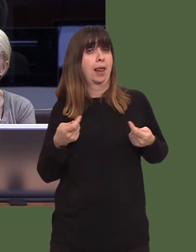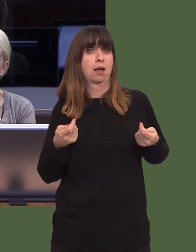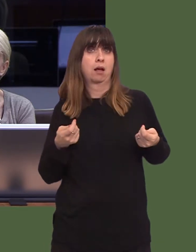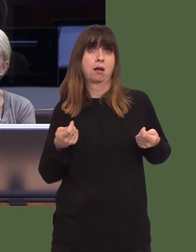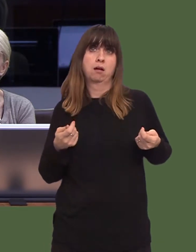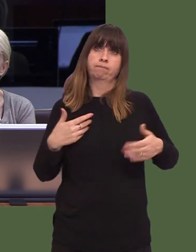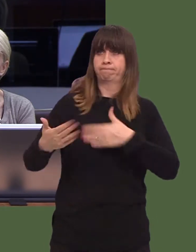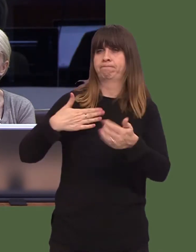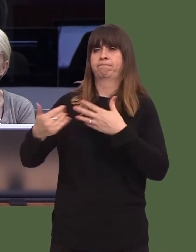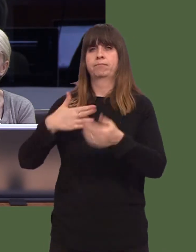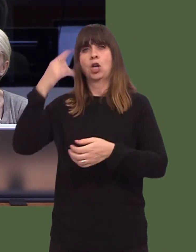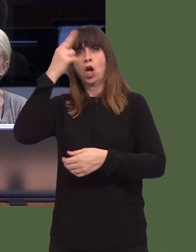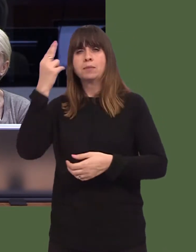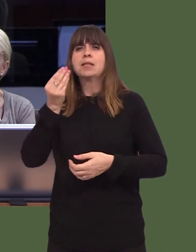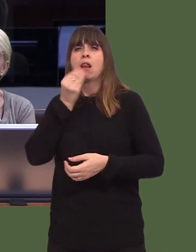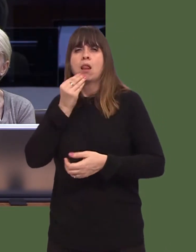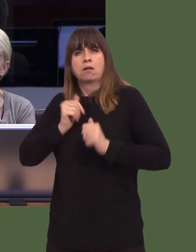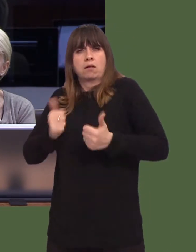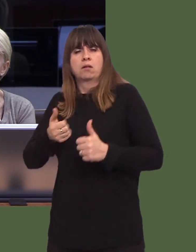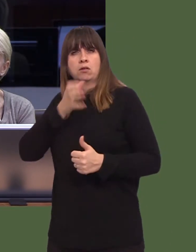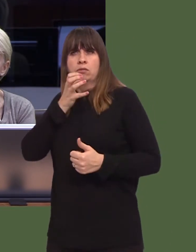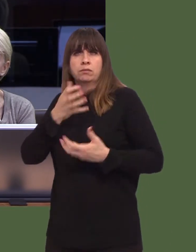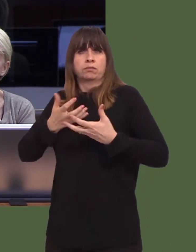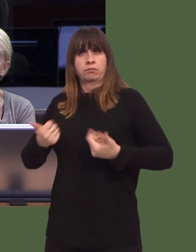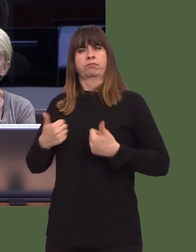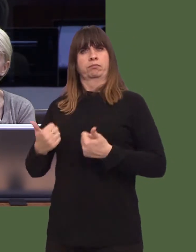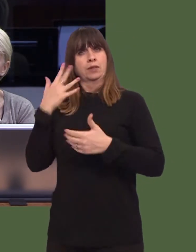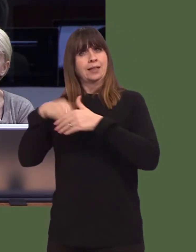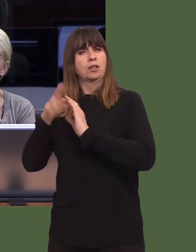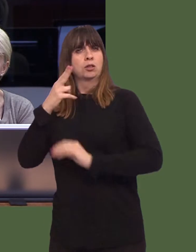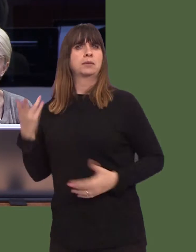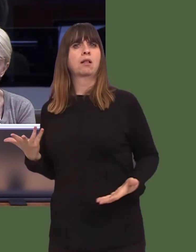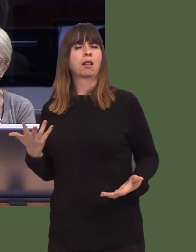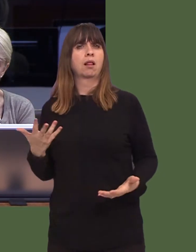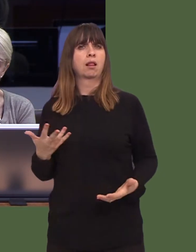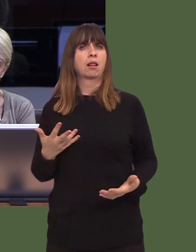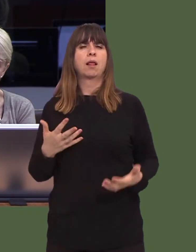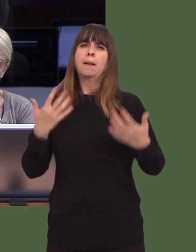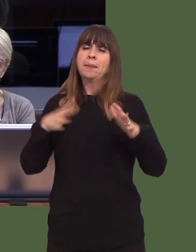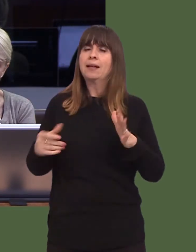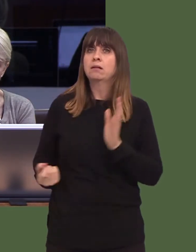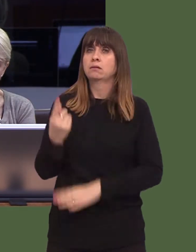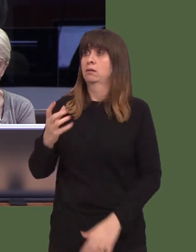When will we get beyond apologies and claims of lessons learned to see that these simple,